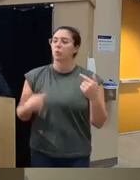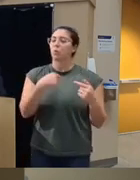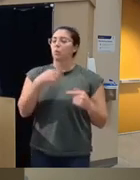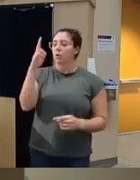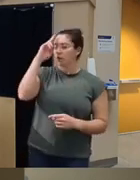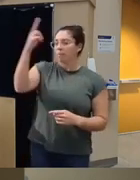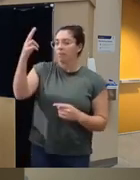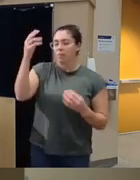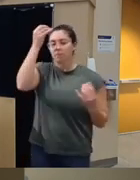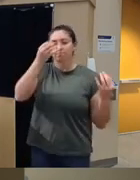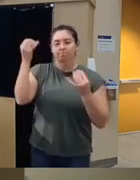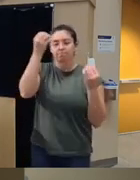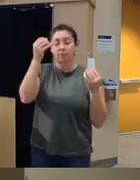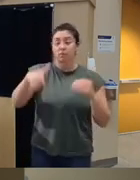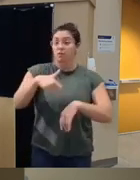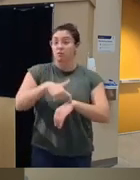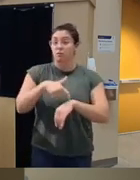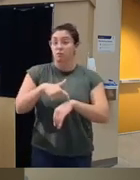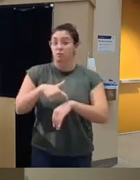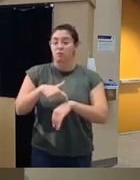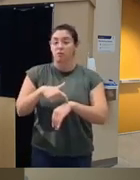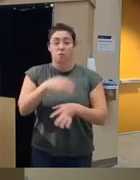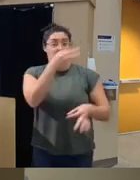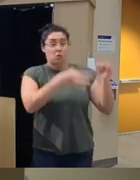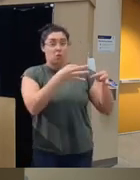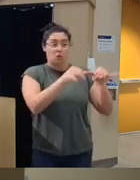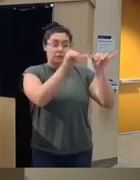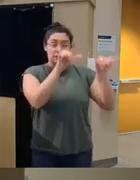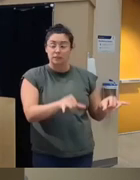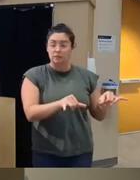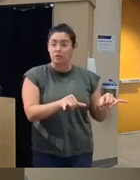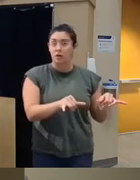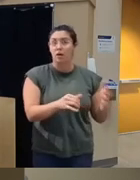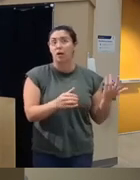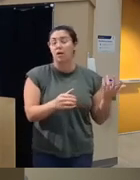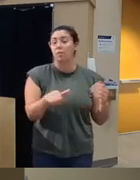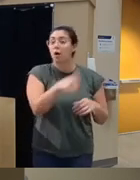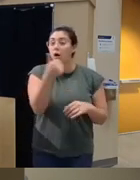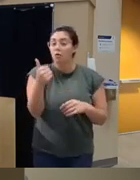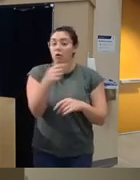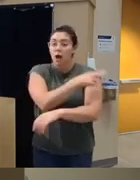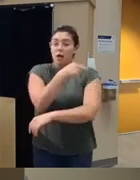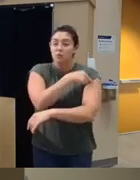that if we at the time it was the the court system or other Hospital settings they would refer